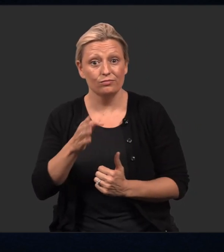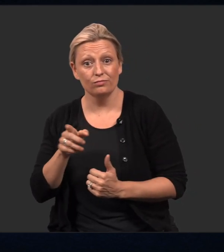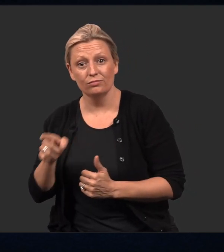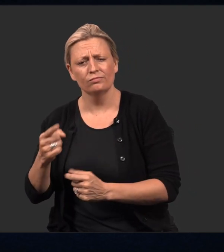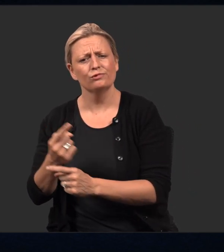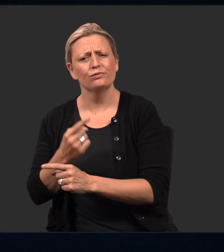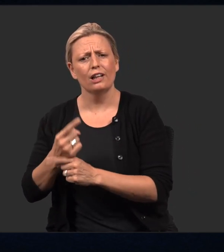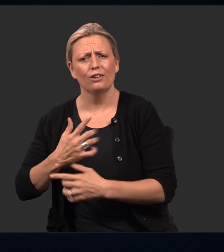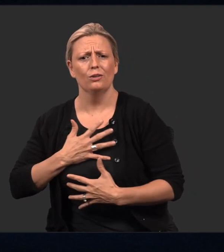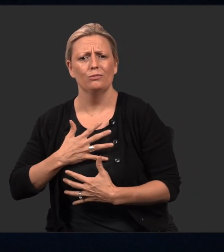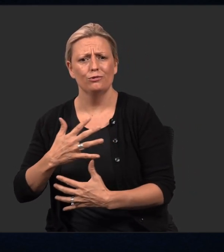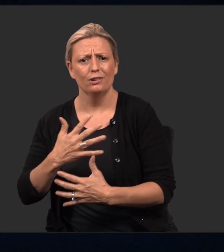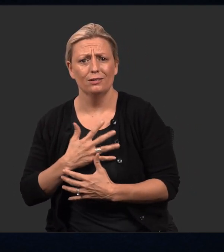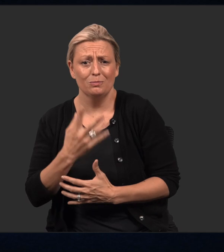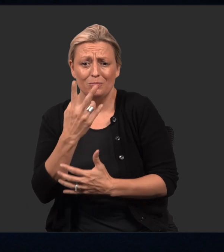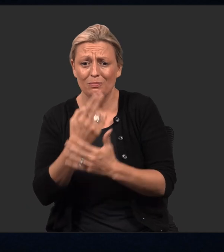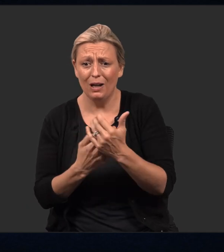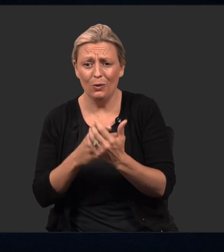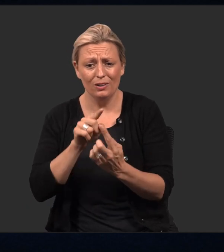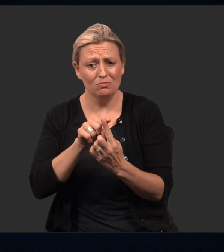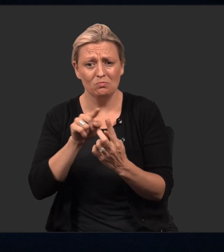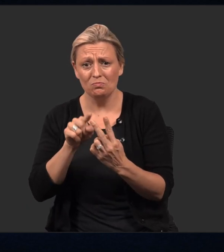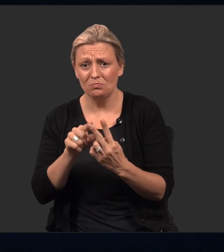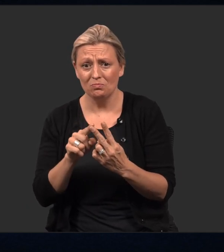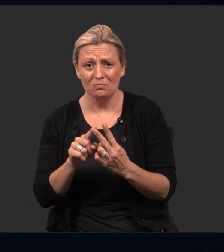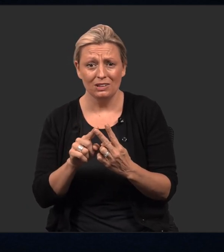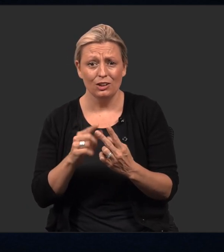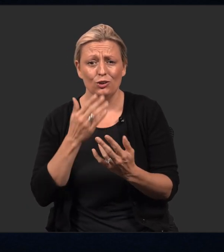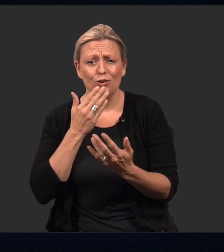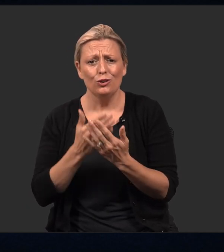And the other involves just regular breathing. Both are beneficial,